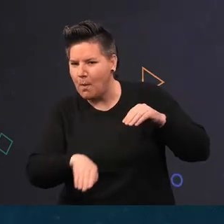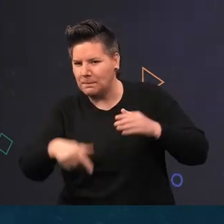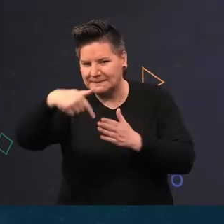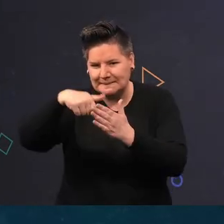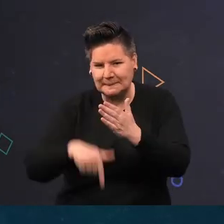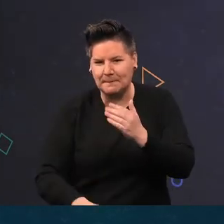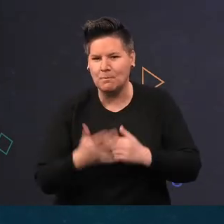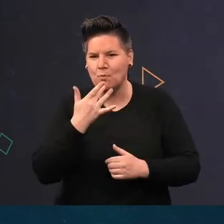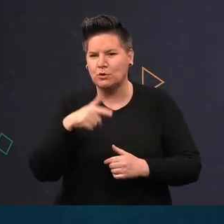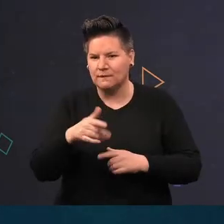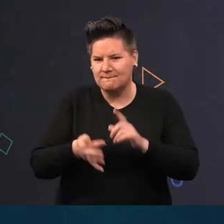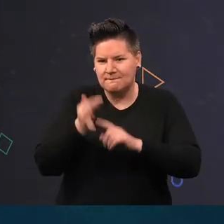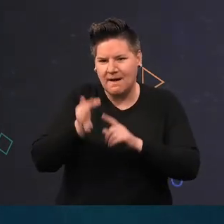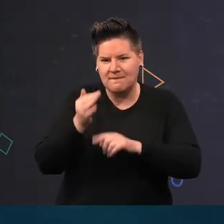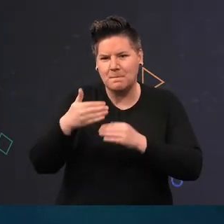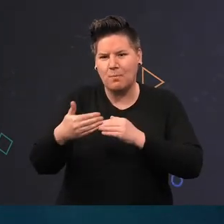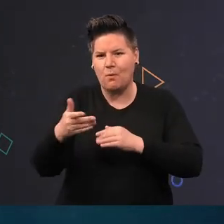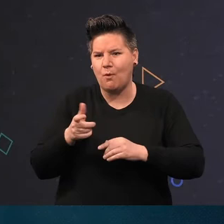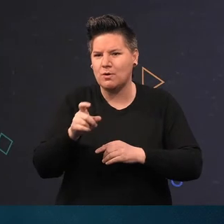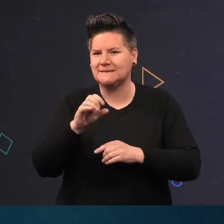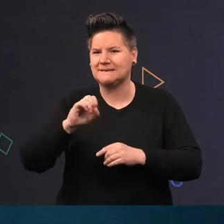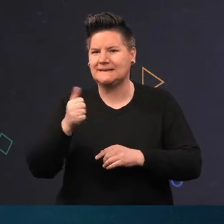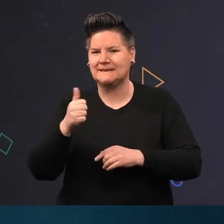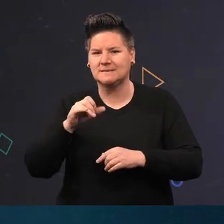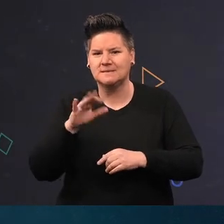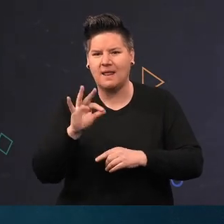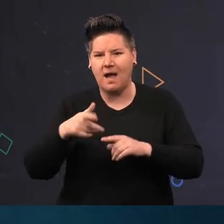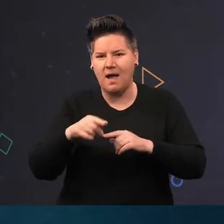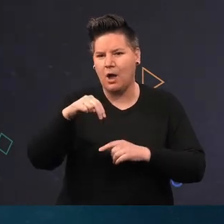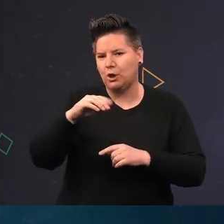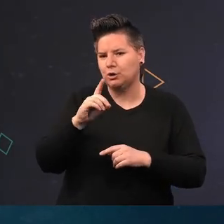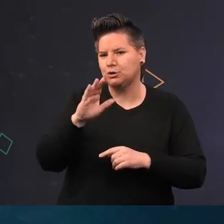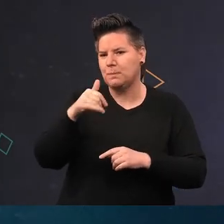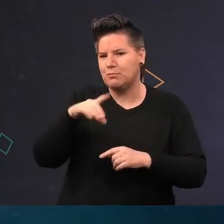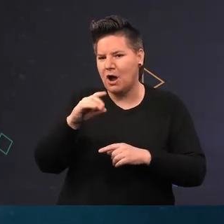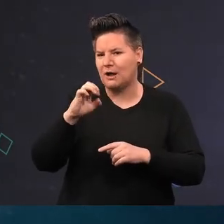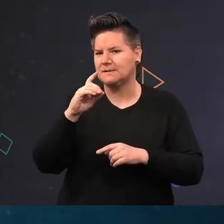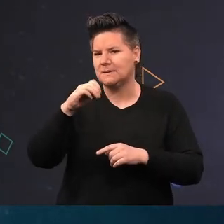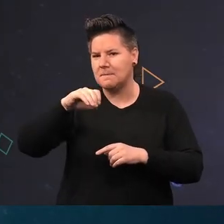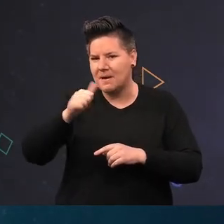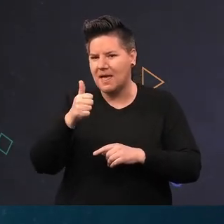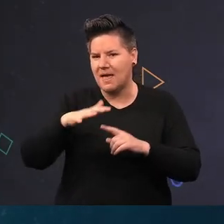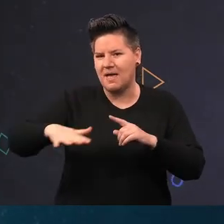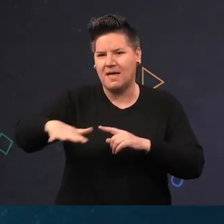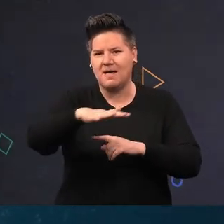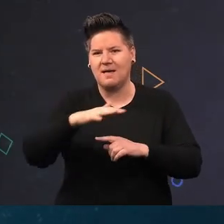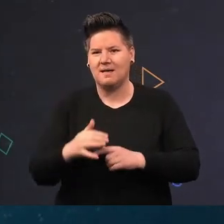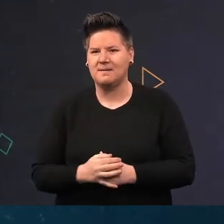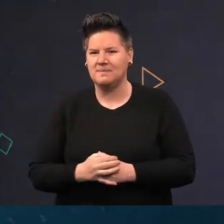we can find animals such as this sea slug or Nudibranch, Edmonsella in this case.